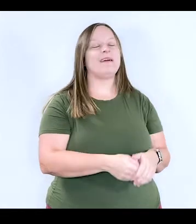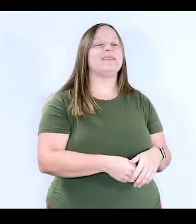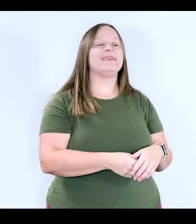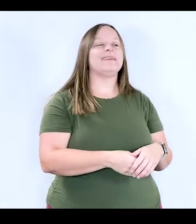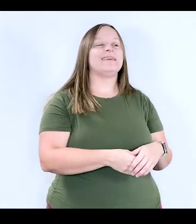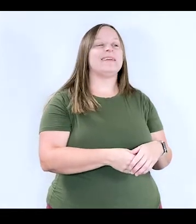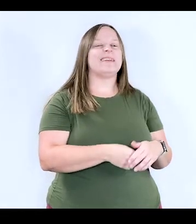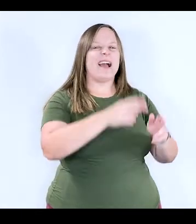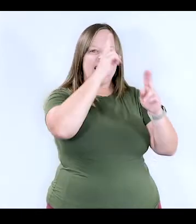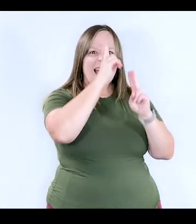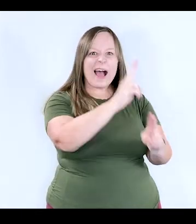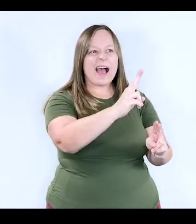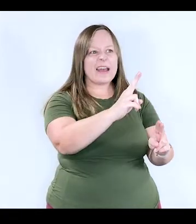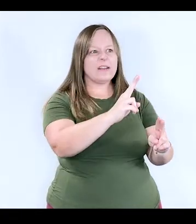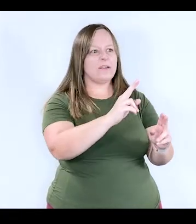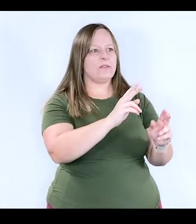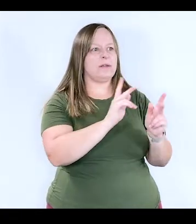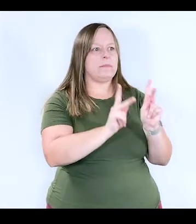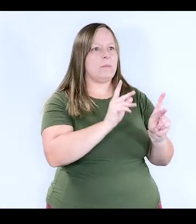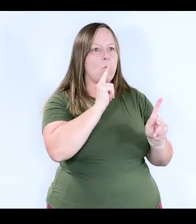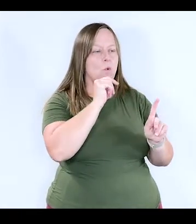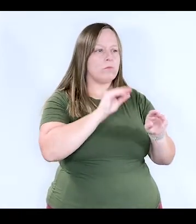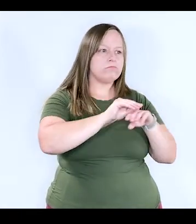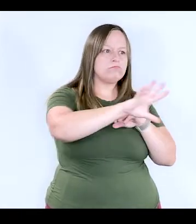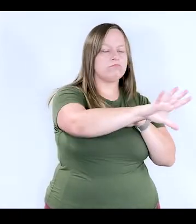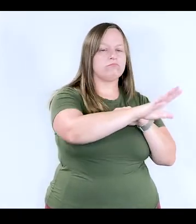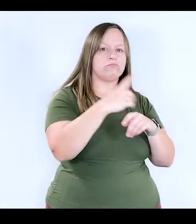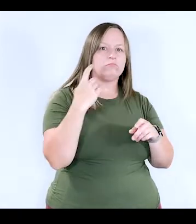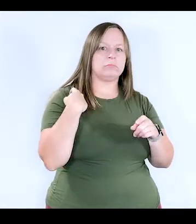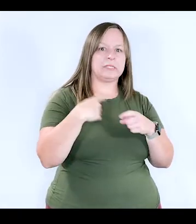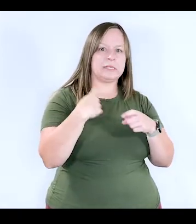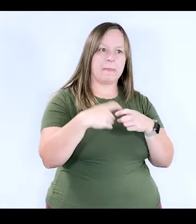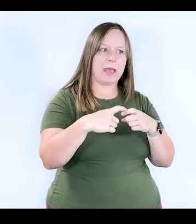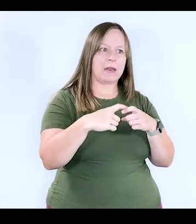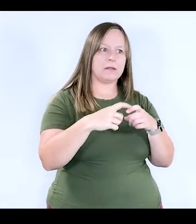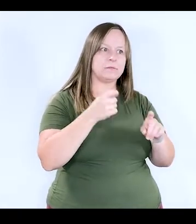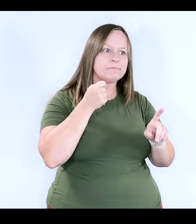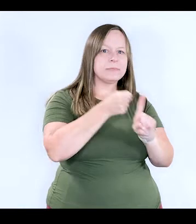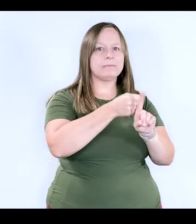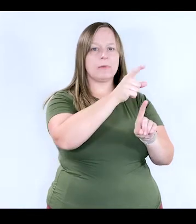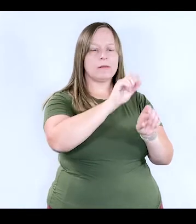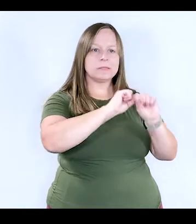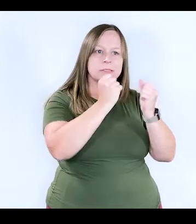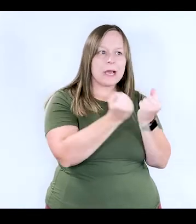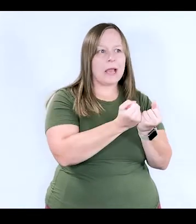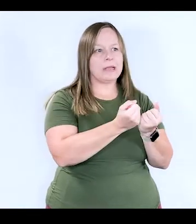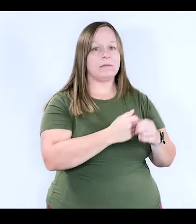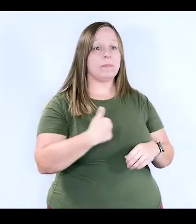Heritage Month, honoring influential Hispanics who has made an impact on our society.